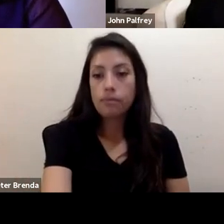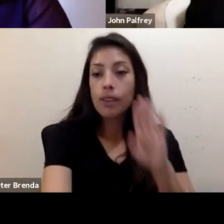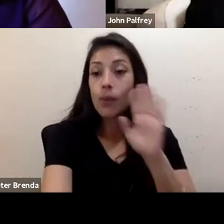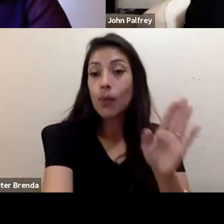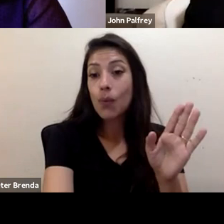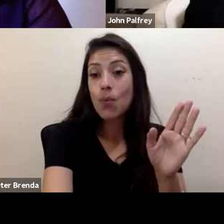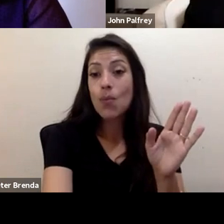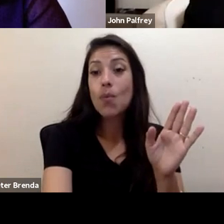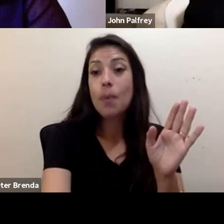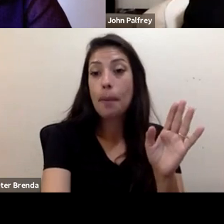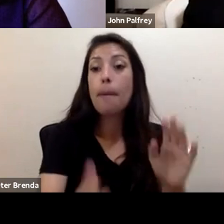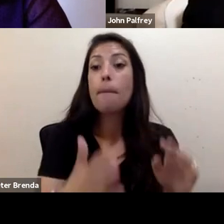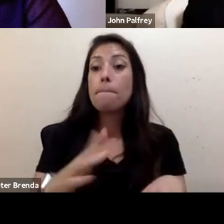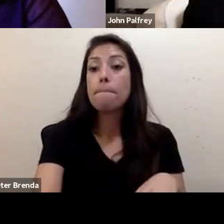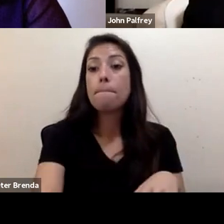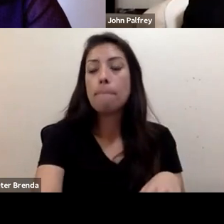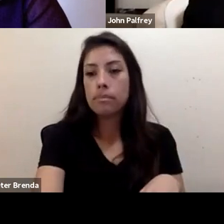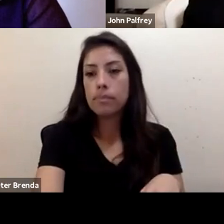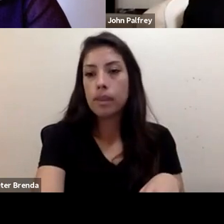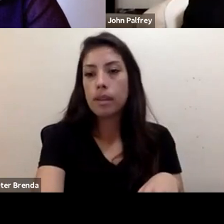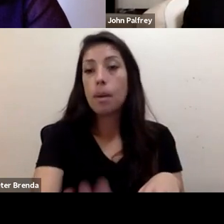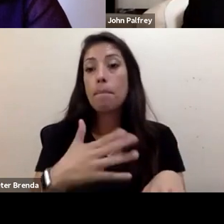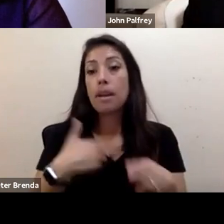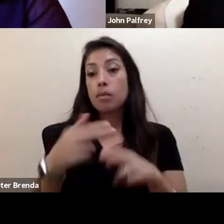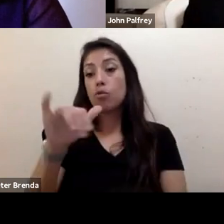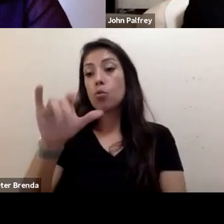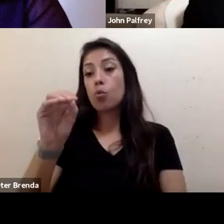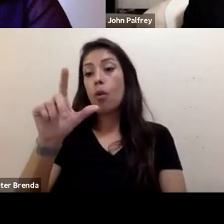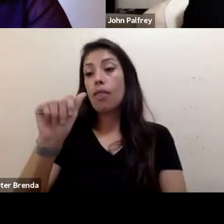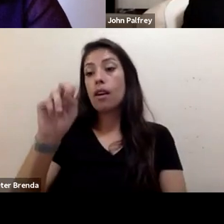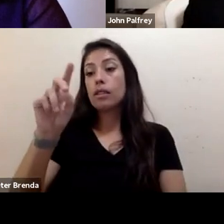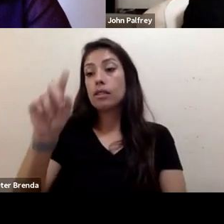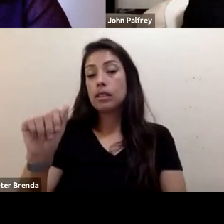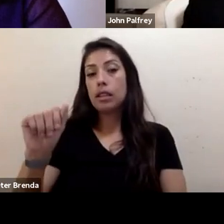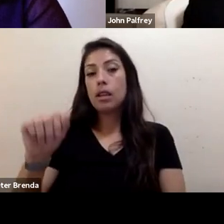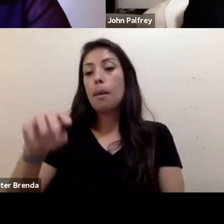My preferred pronouns are she/hers. I was born in Mexico,